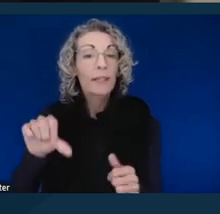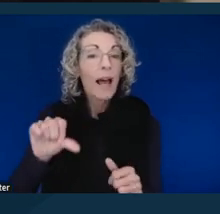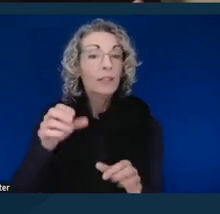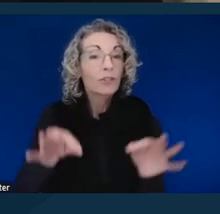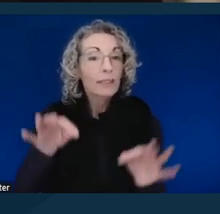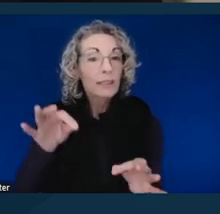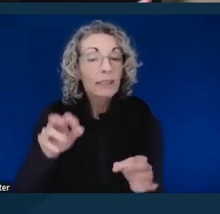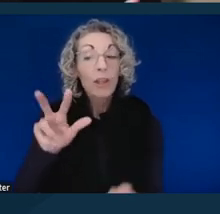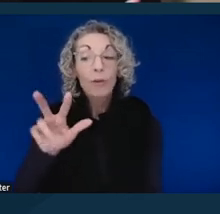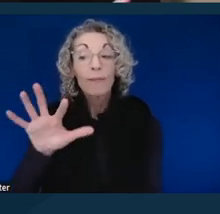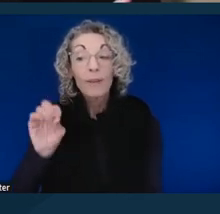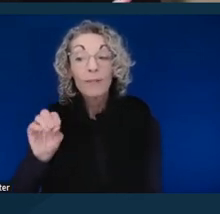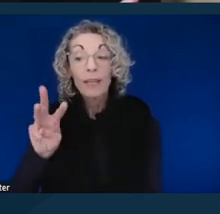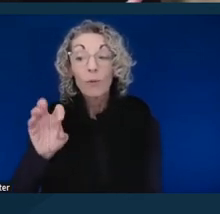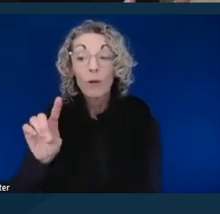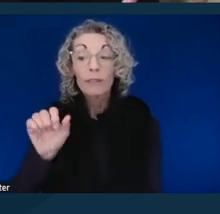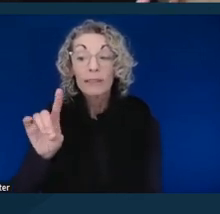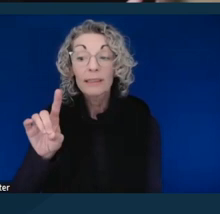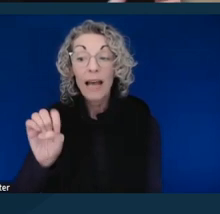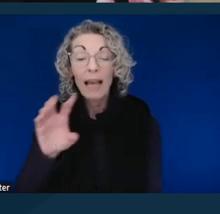And then we have a couple other very small courtrooms